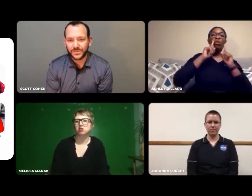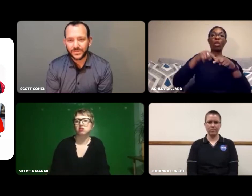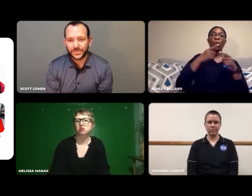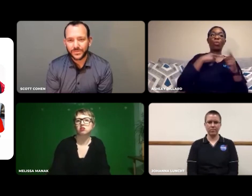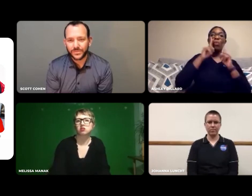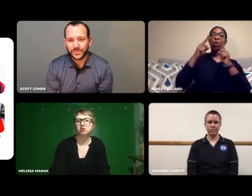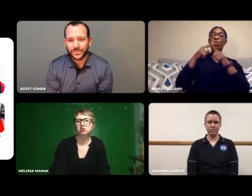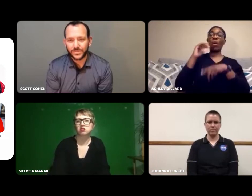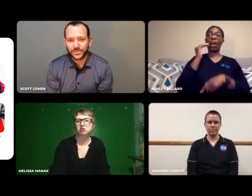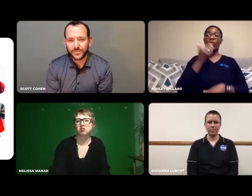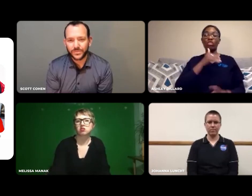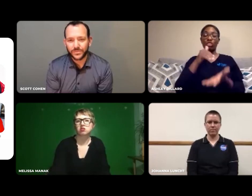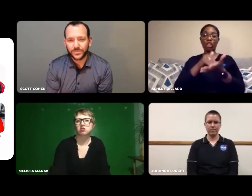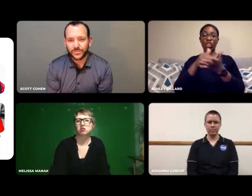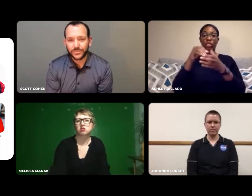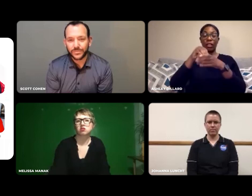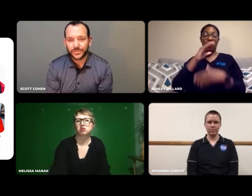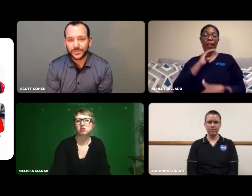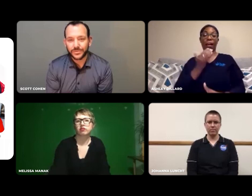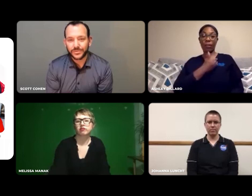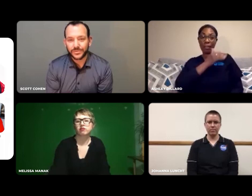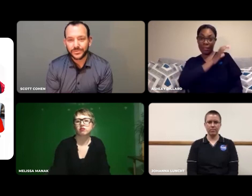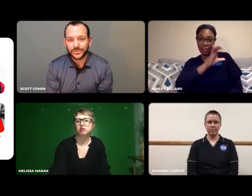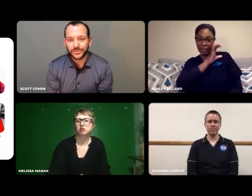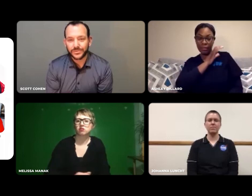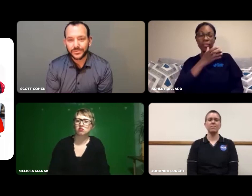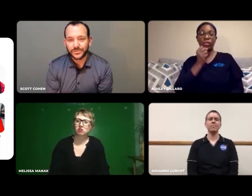back to the doctors in our clinic.